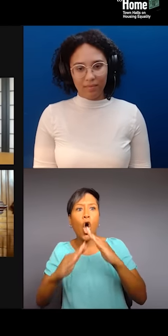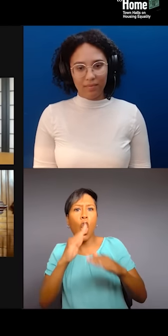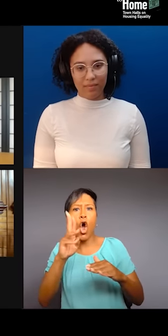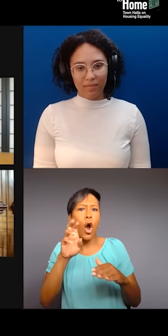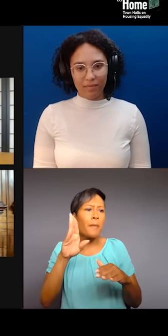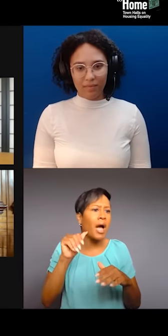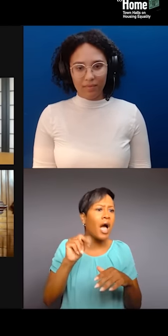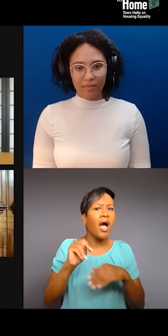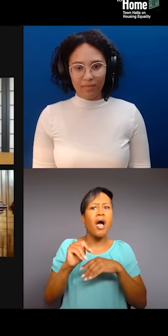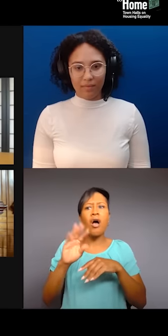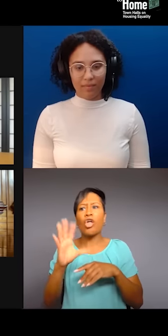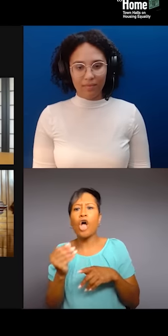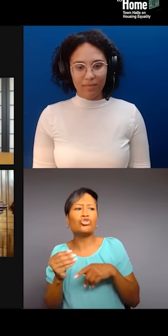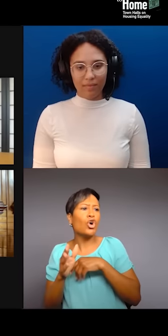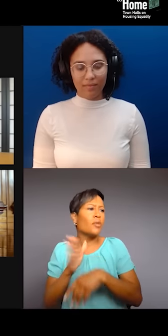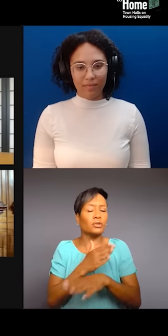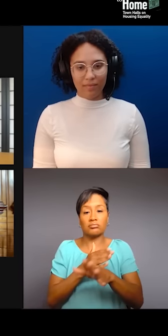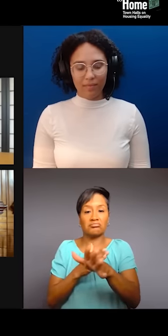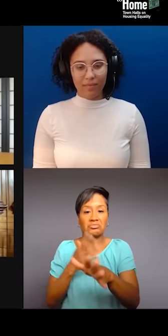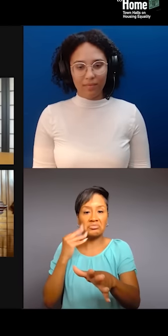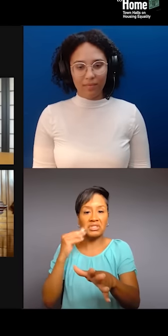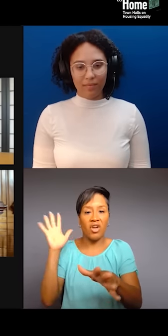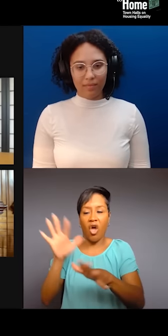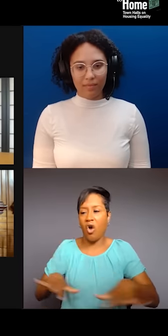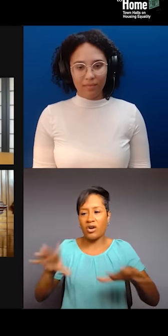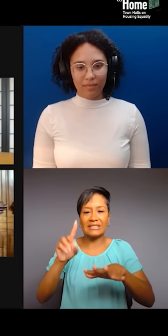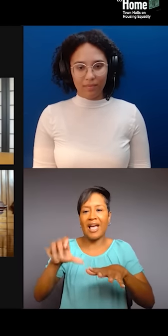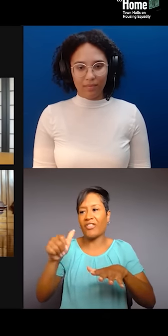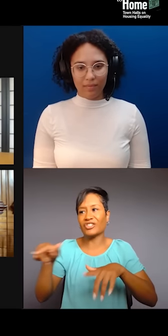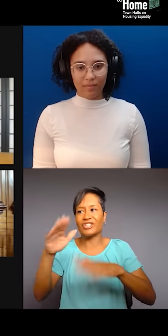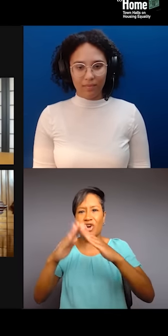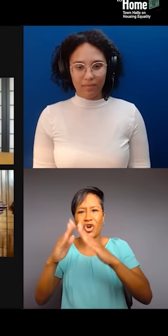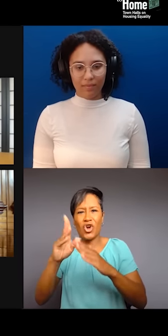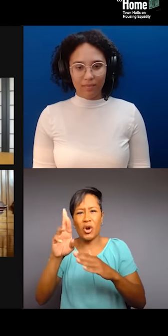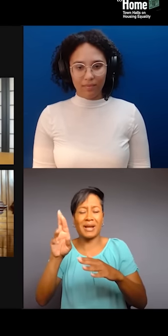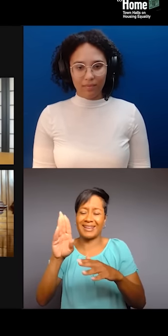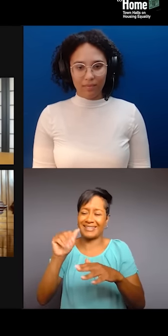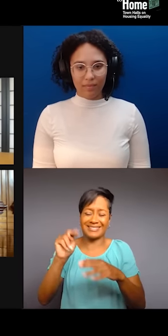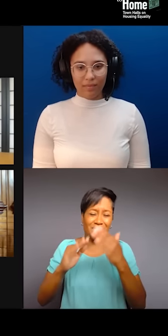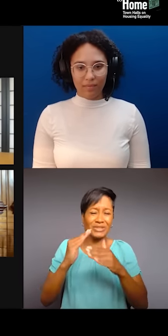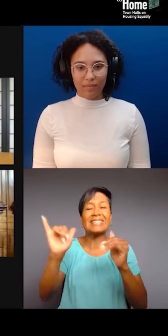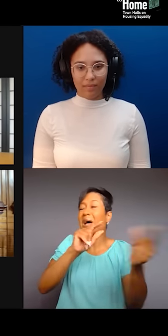and we've experienced this throughout DC and other urban communities. Even if you go to Africa, the same thing goes on